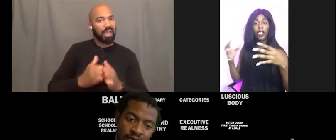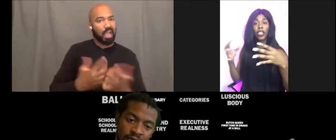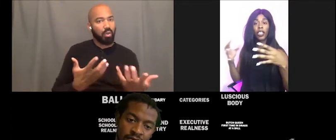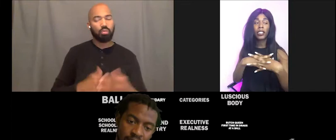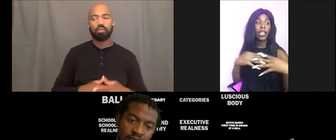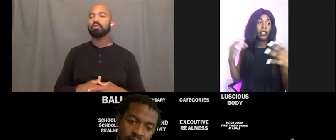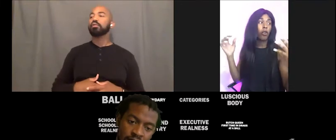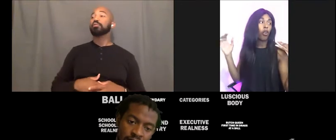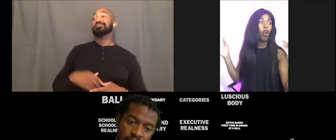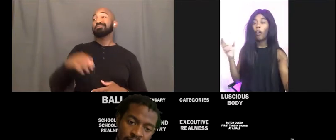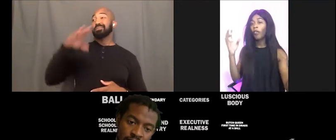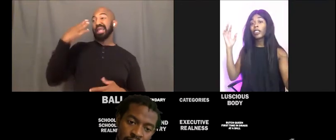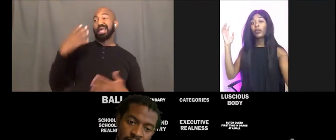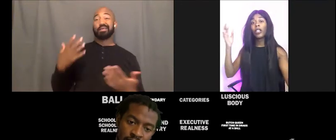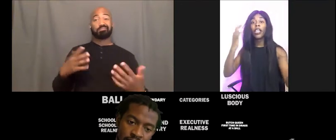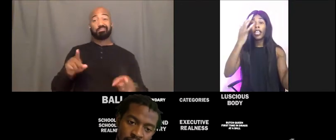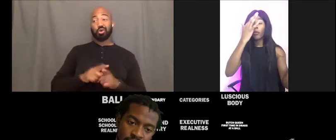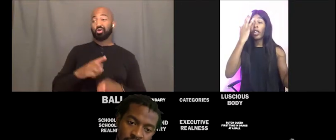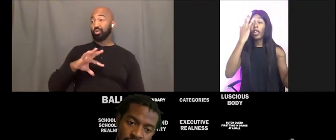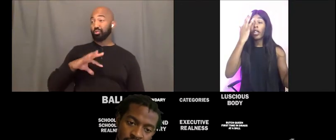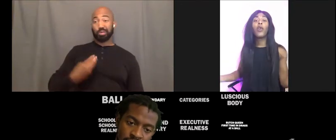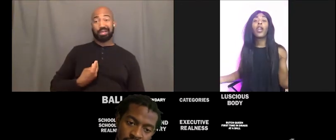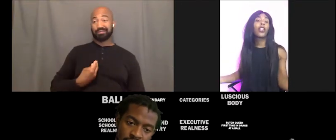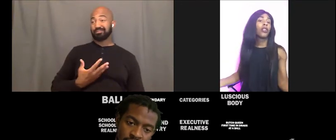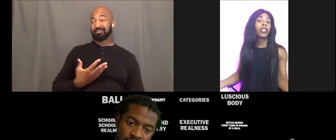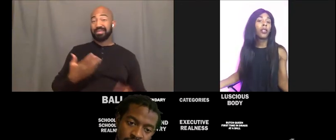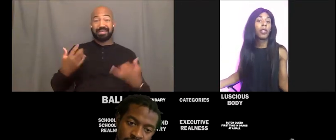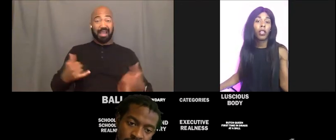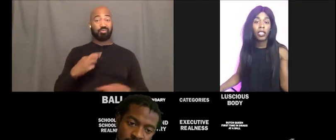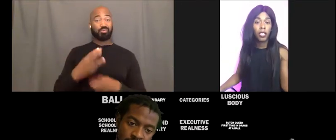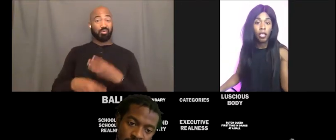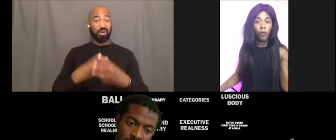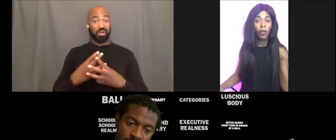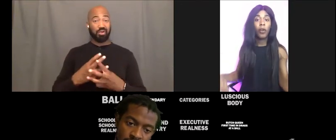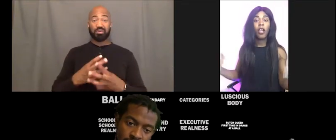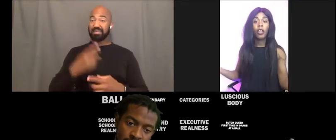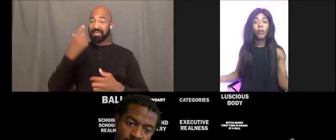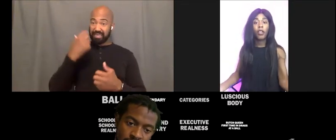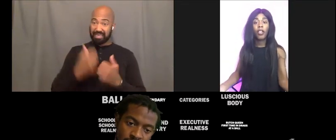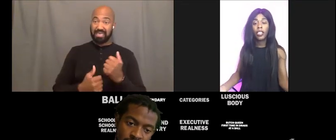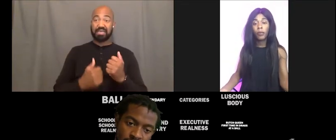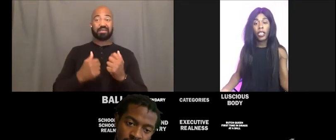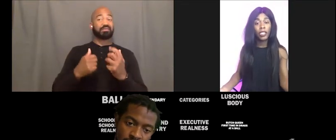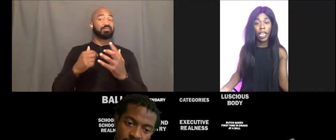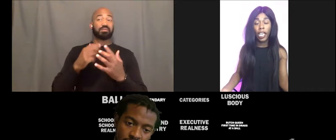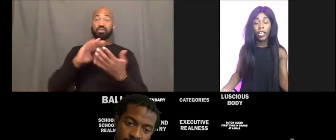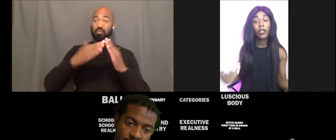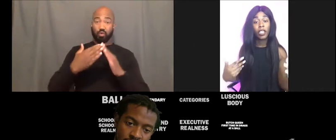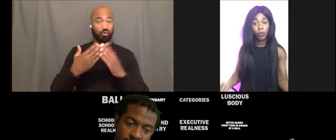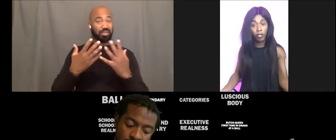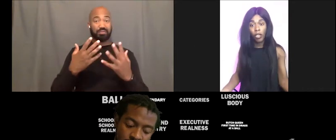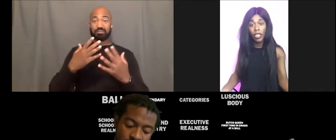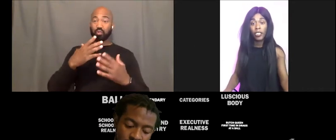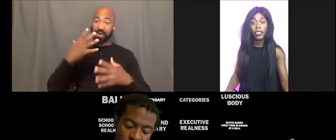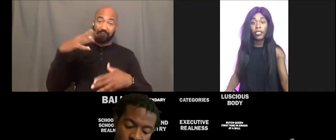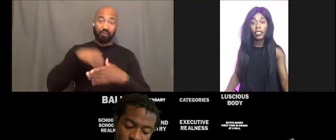we're being attacked on all fronts. Cause we in, we're in every one of those communities. We're part of the community that's being attacked because we're Trans.